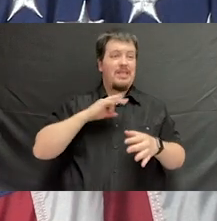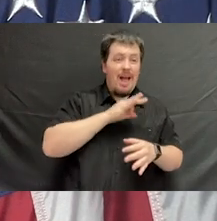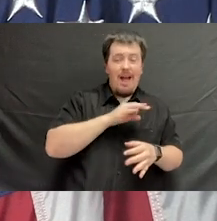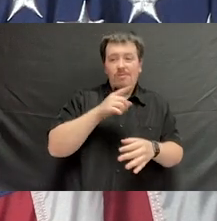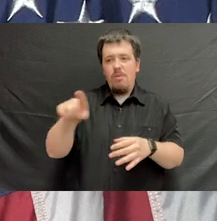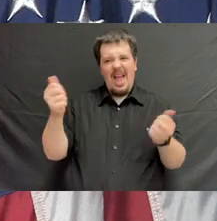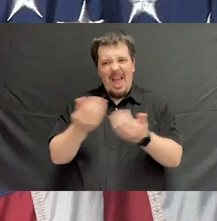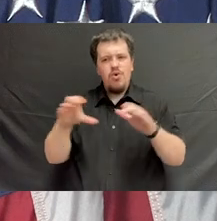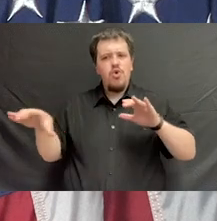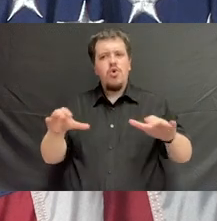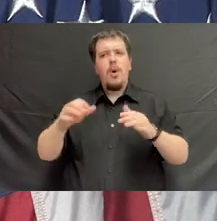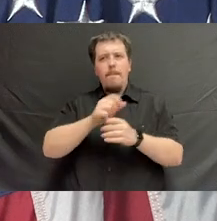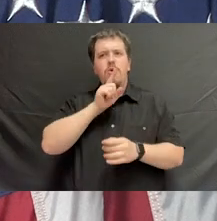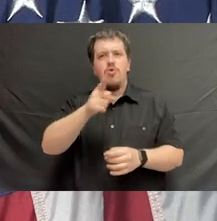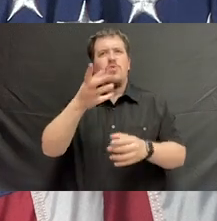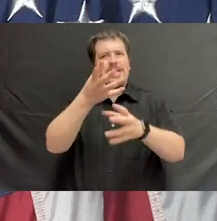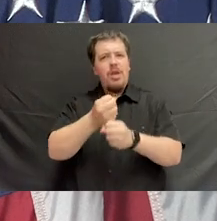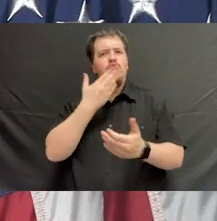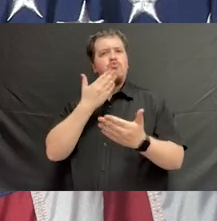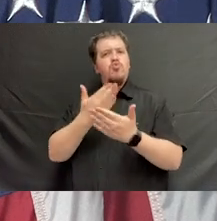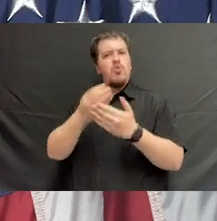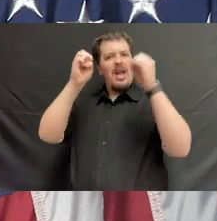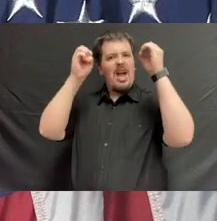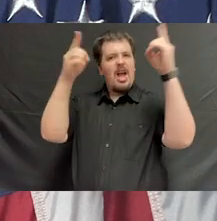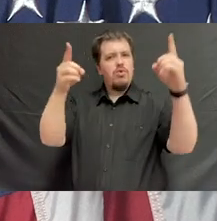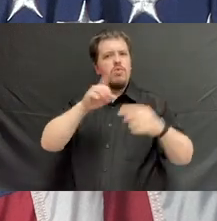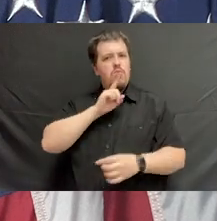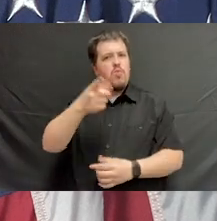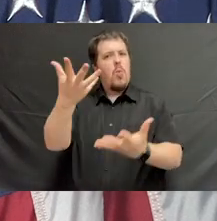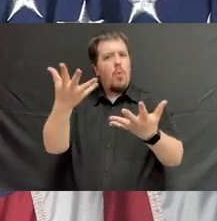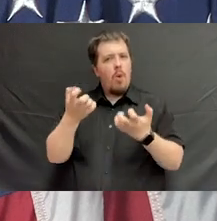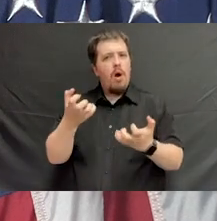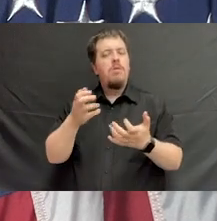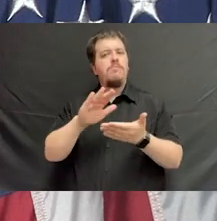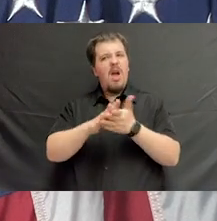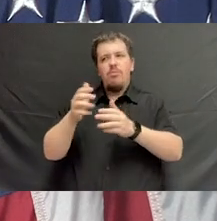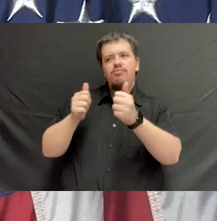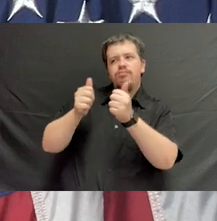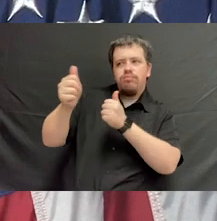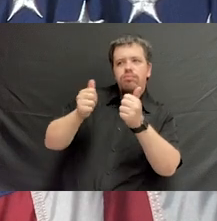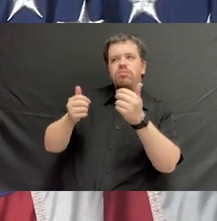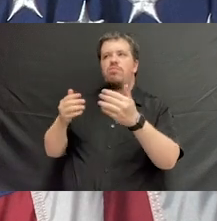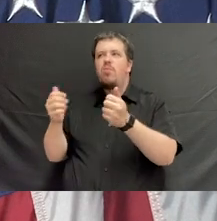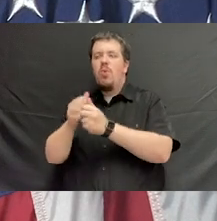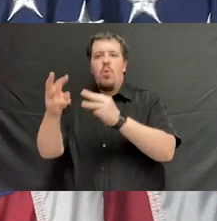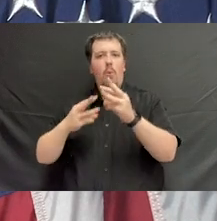at the university to see that you get the quality education that you certainly want to to be able to compete in the world today.